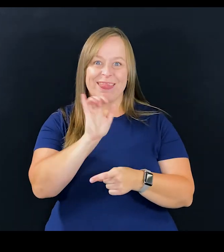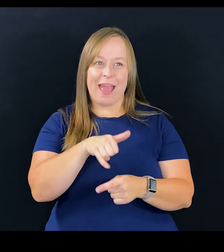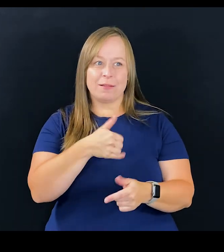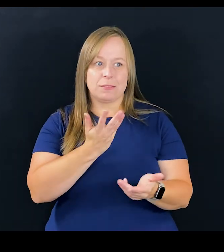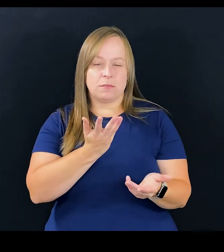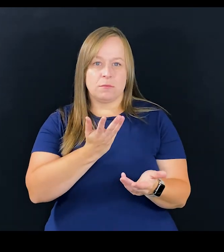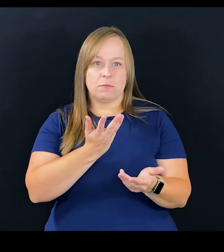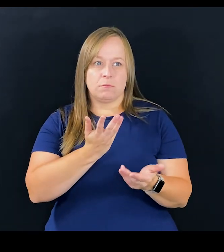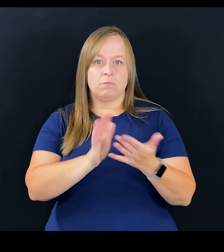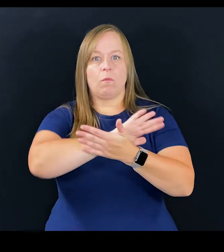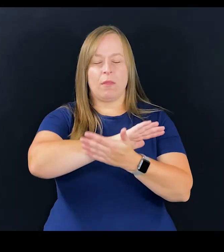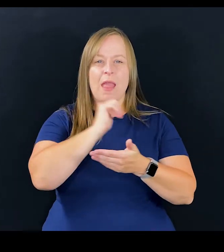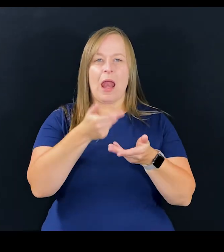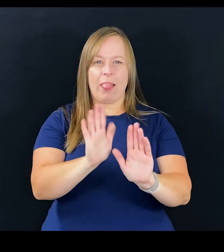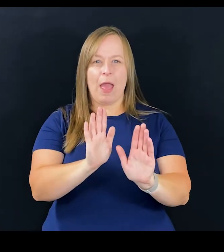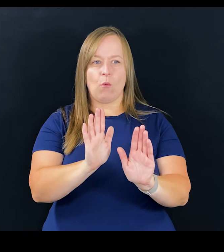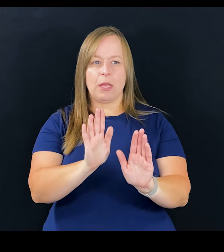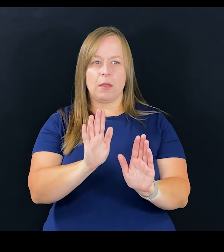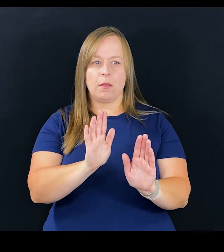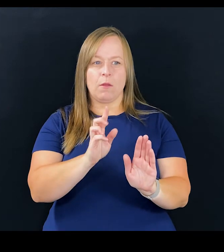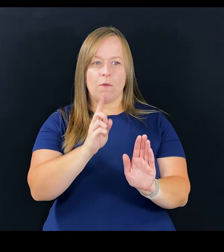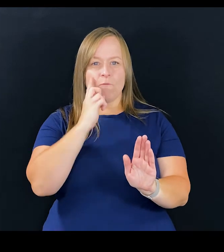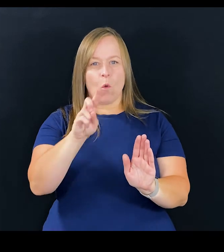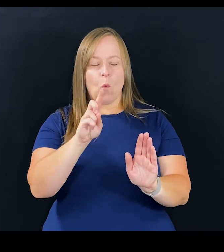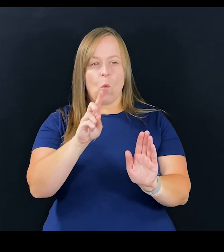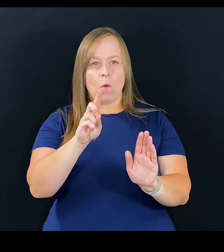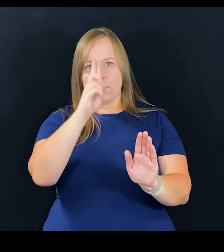that is not allowing for the imagery